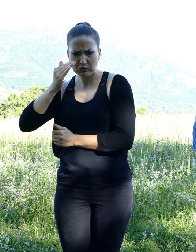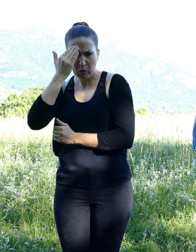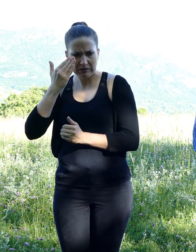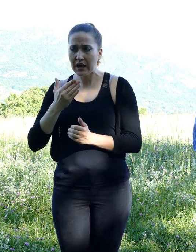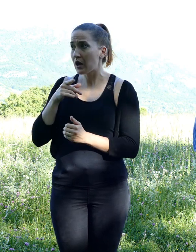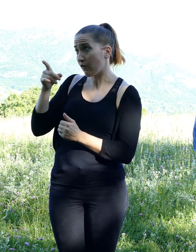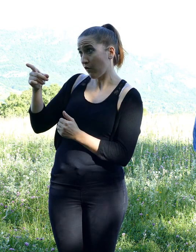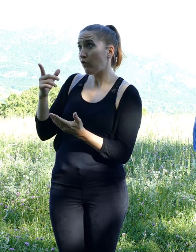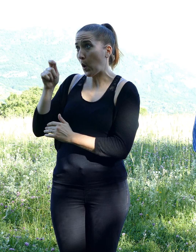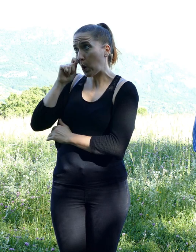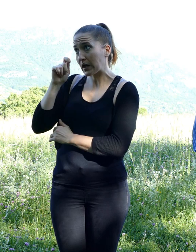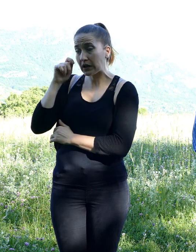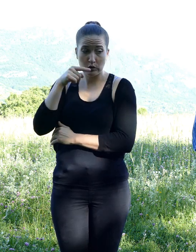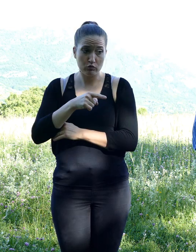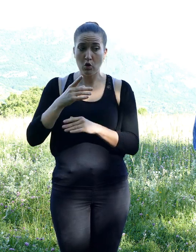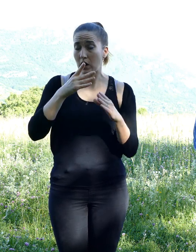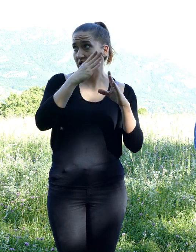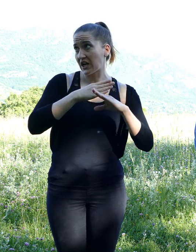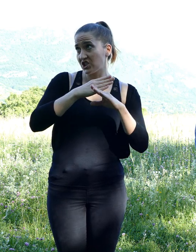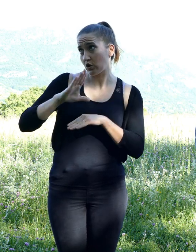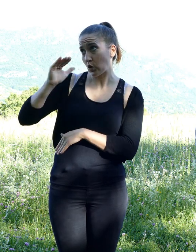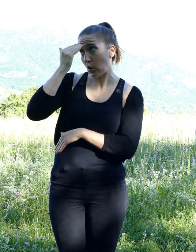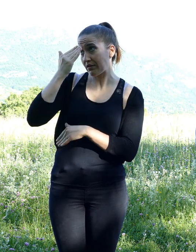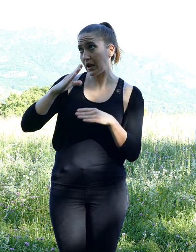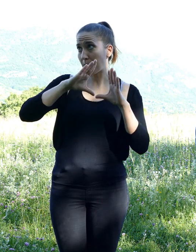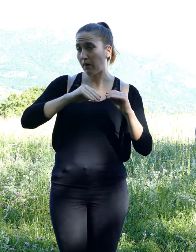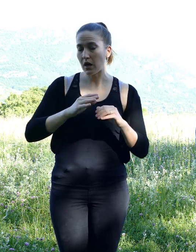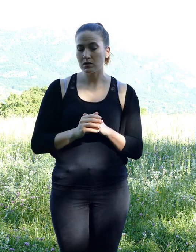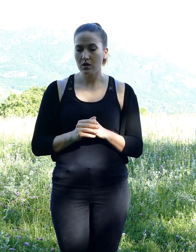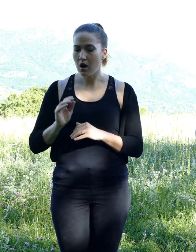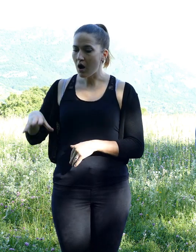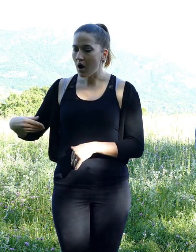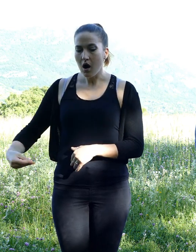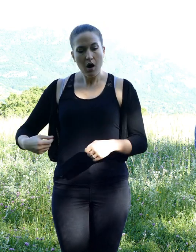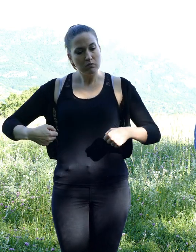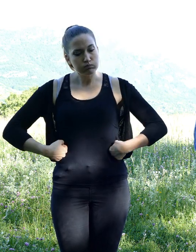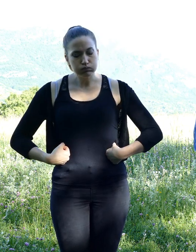Diabou couldn't believe his eyes. Which shameless animal could have done such a ruthless thing?